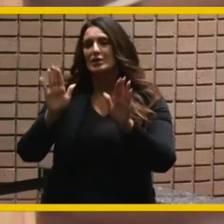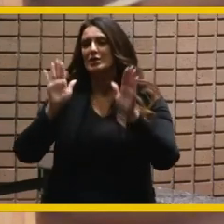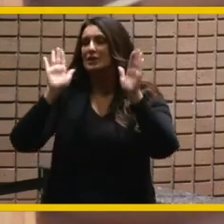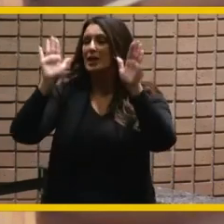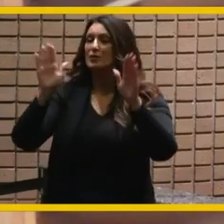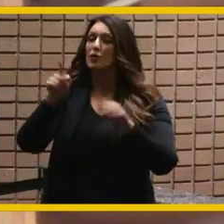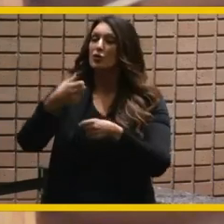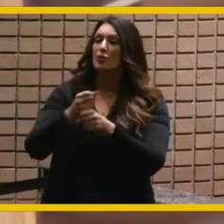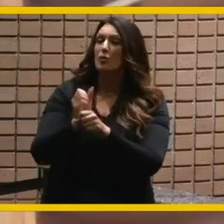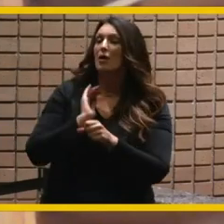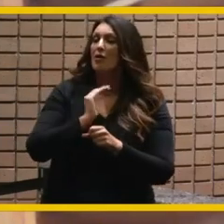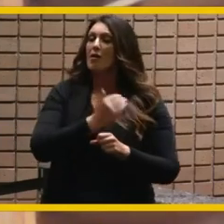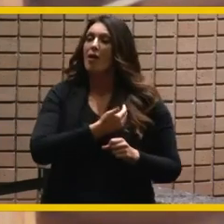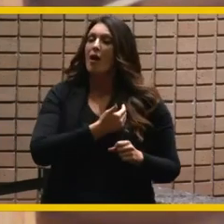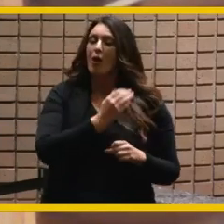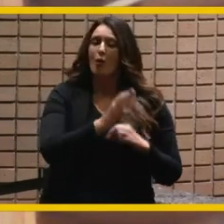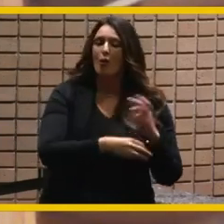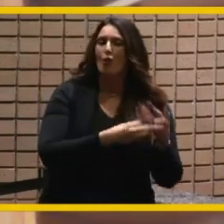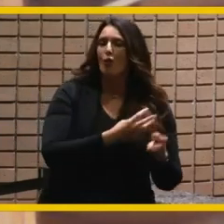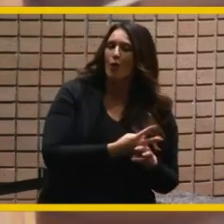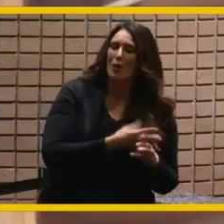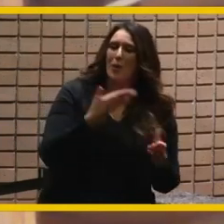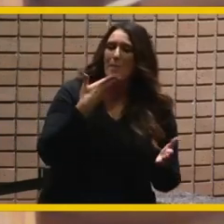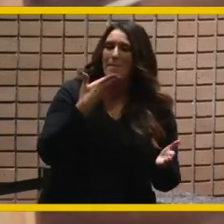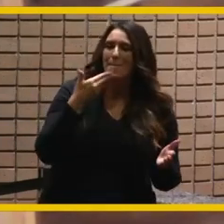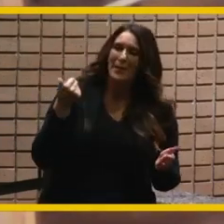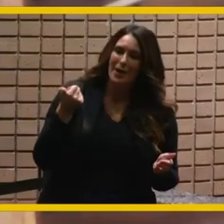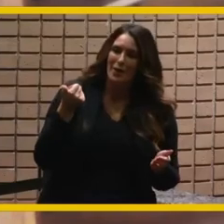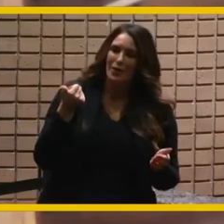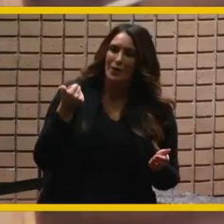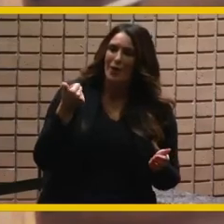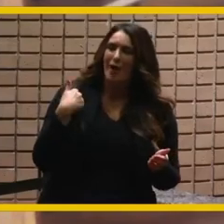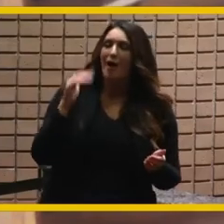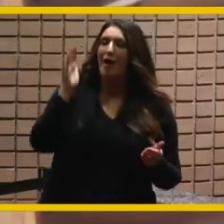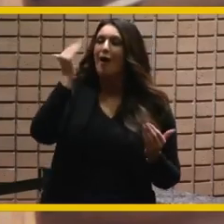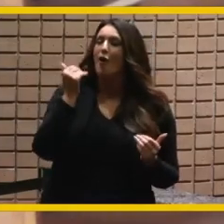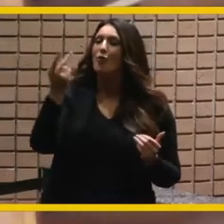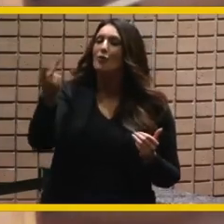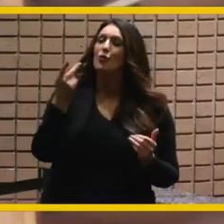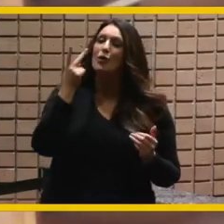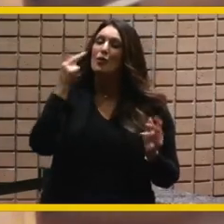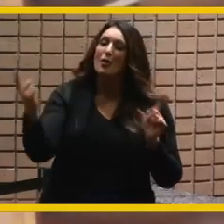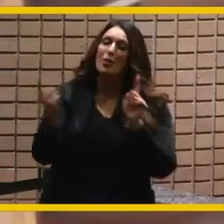of the world a lot better my friend i hope our paths cross again but in the interim on behalf of